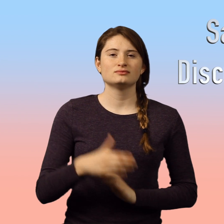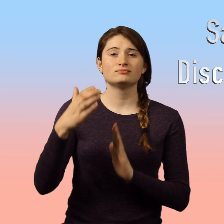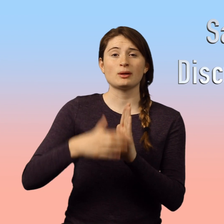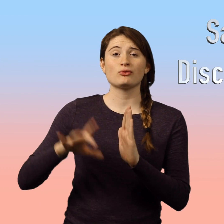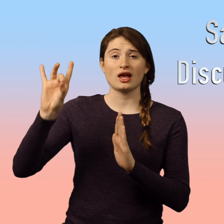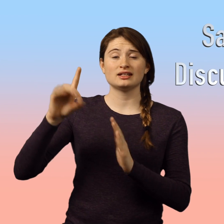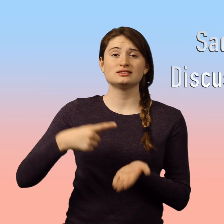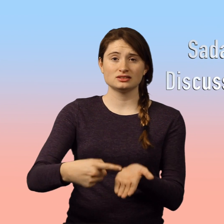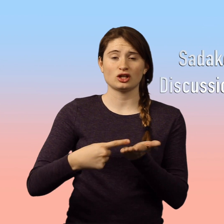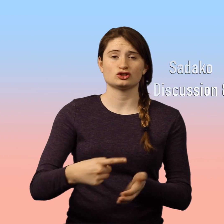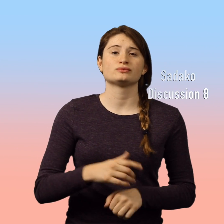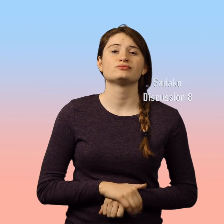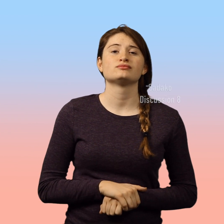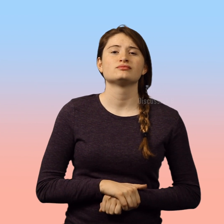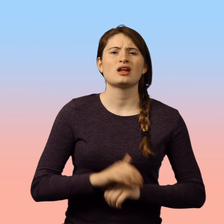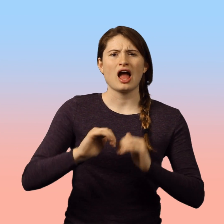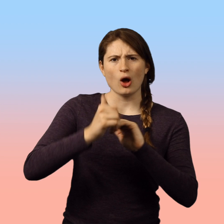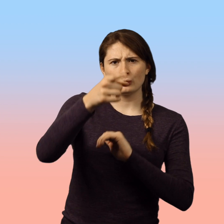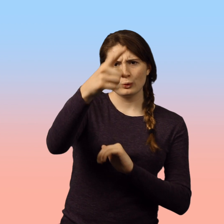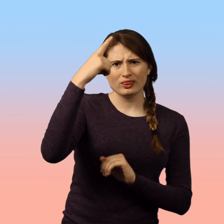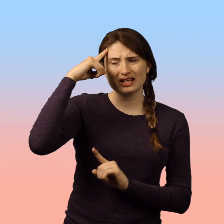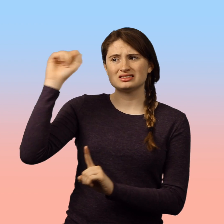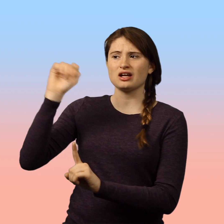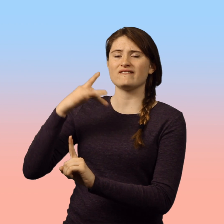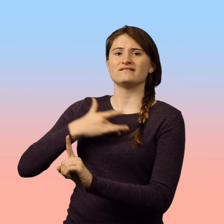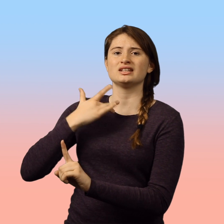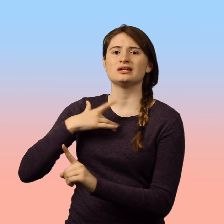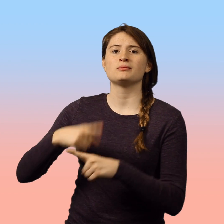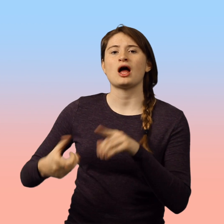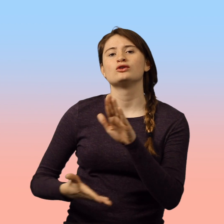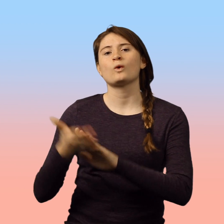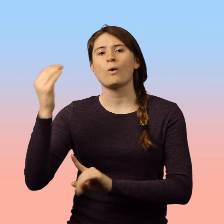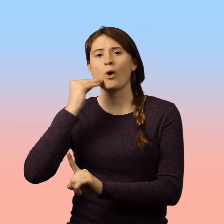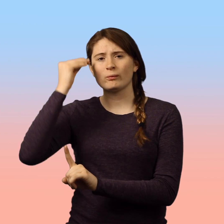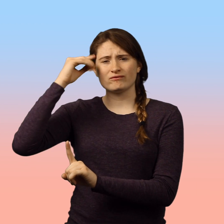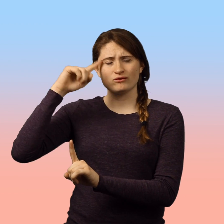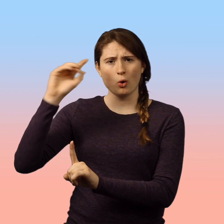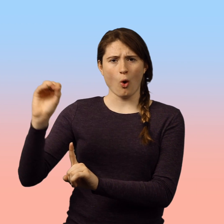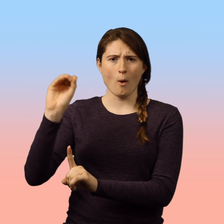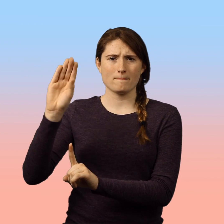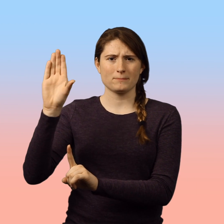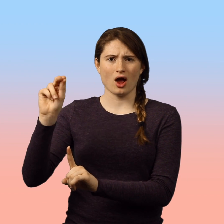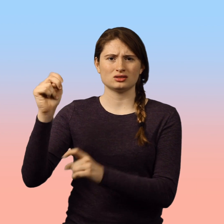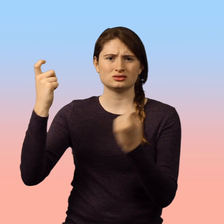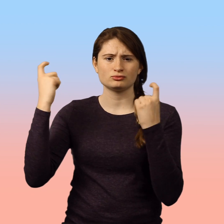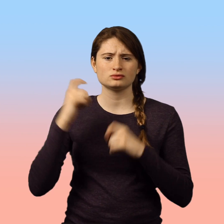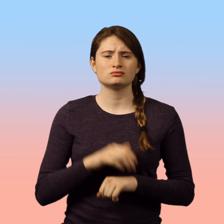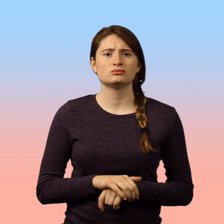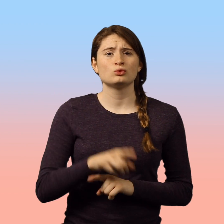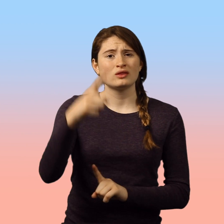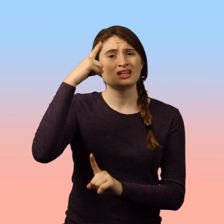Chapter eight discussion. How do you think Sadako felt about going home for the O-bon celebration?